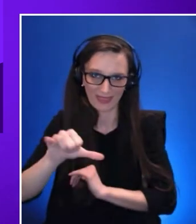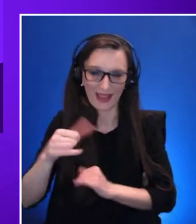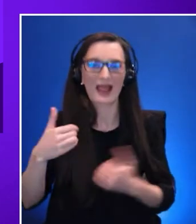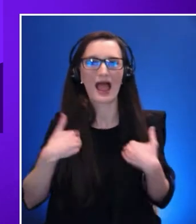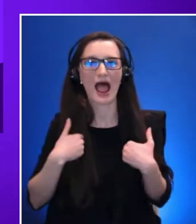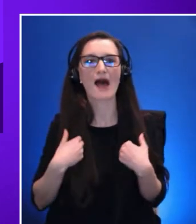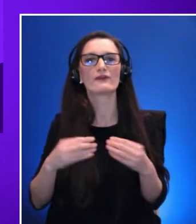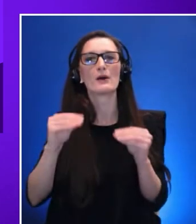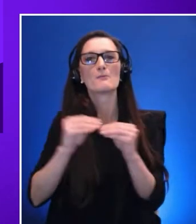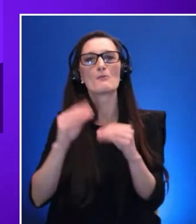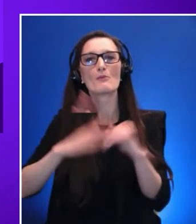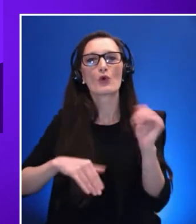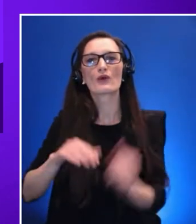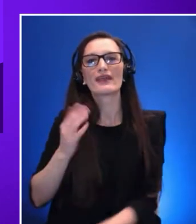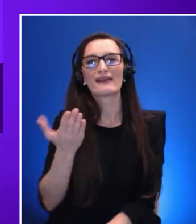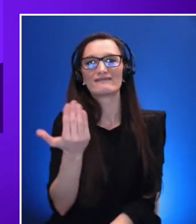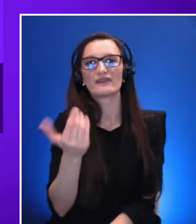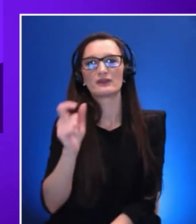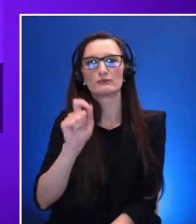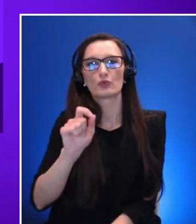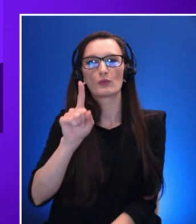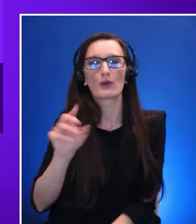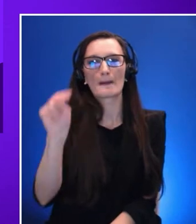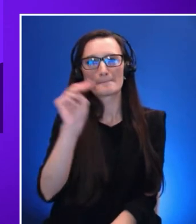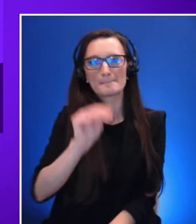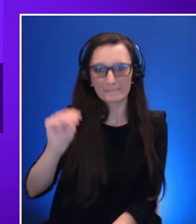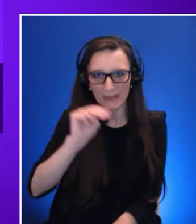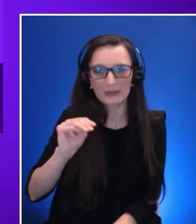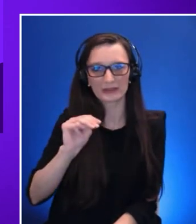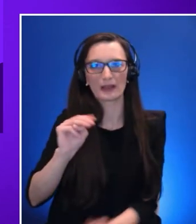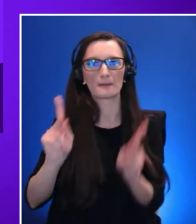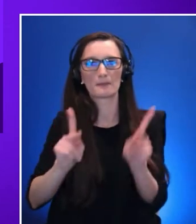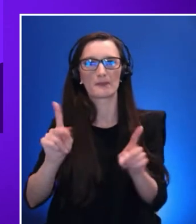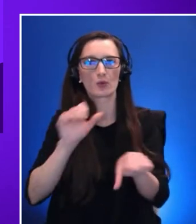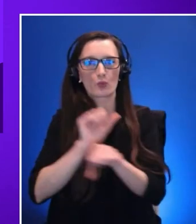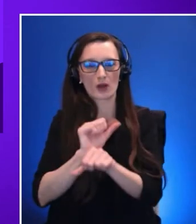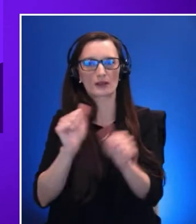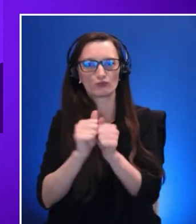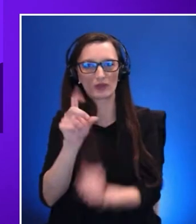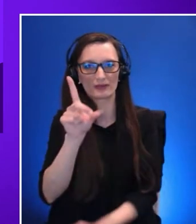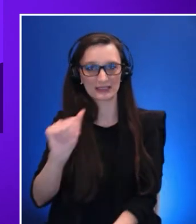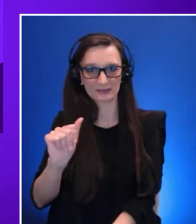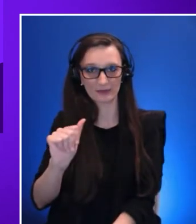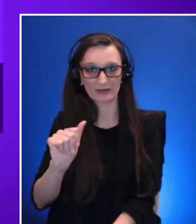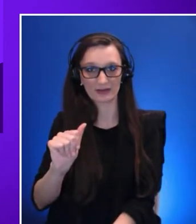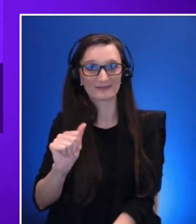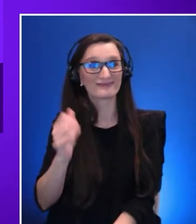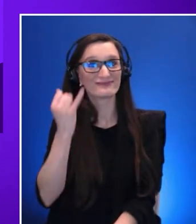with disabilities in the United States a failure to design technologies with accessibility in mind